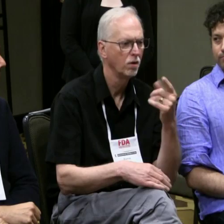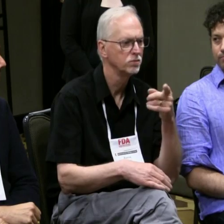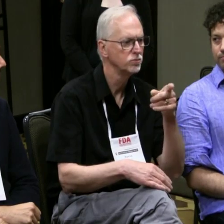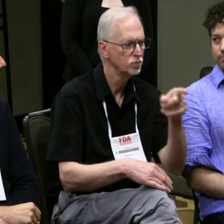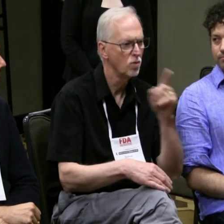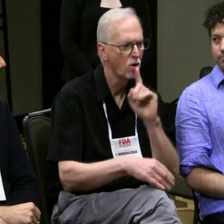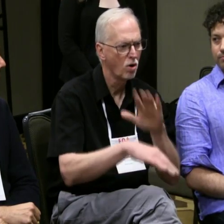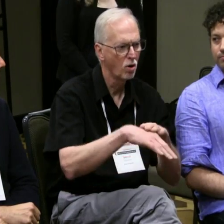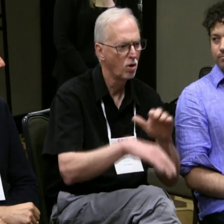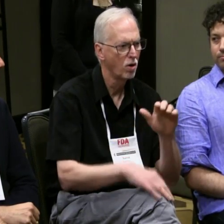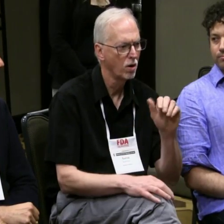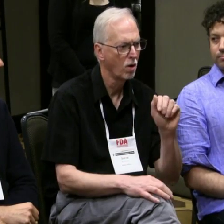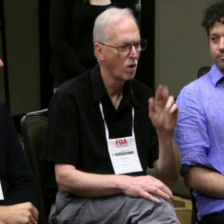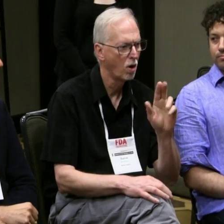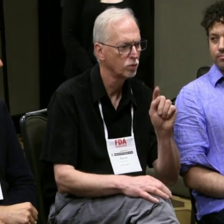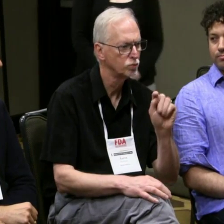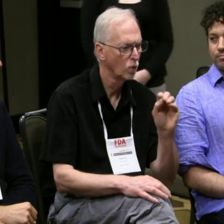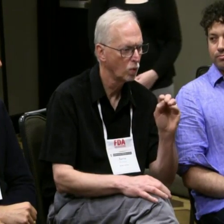that sometimes if you might feel uncomfortable,